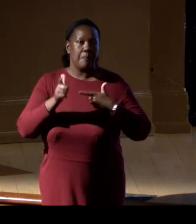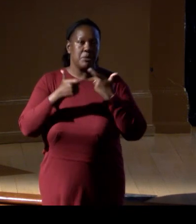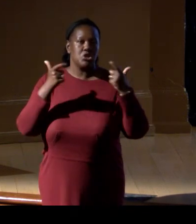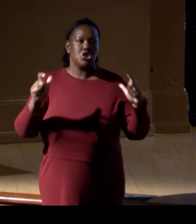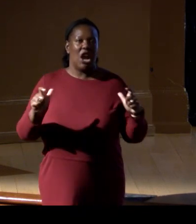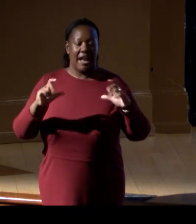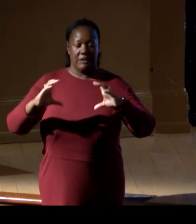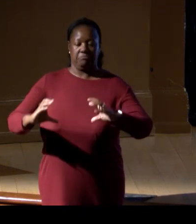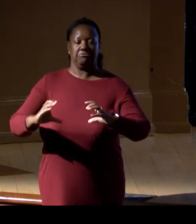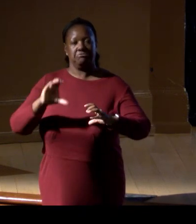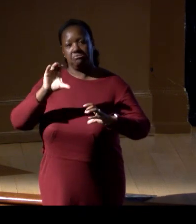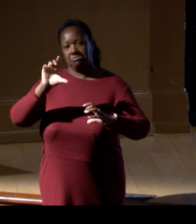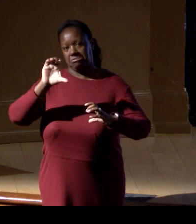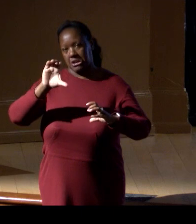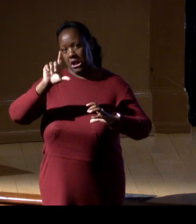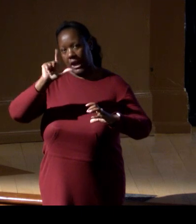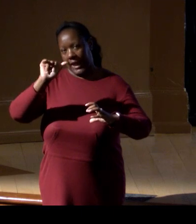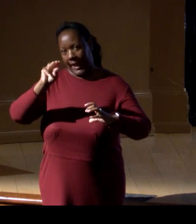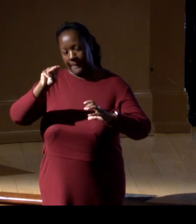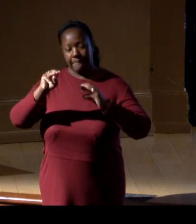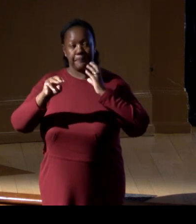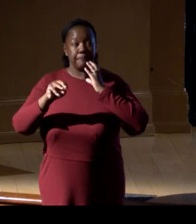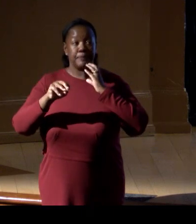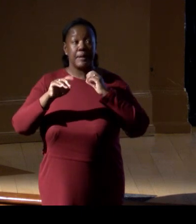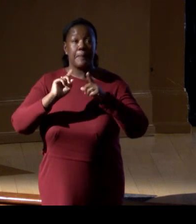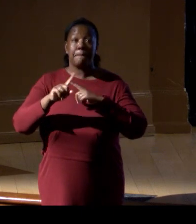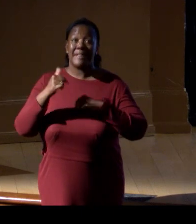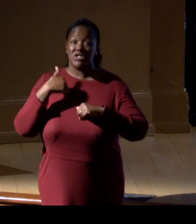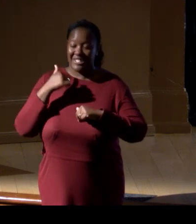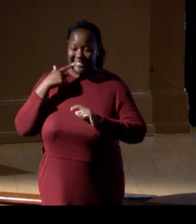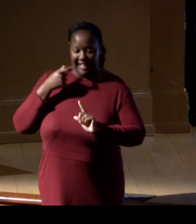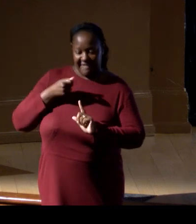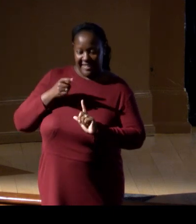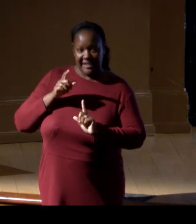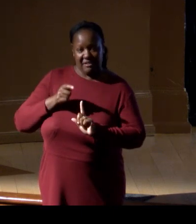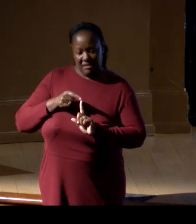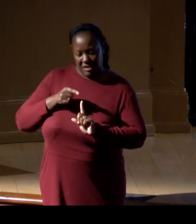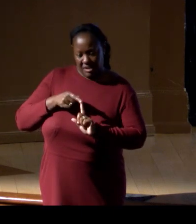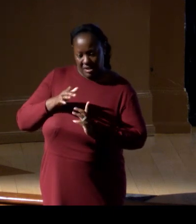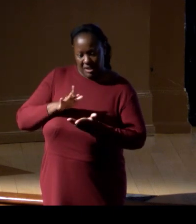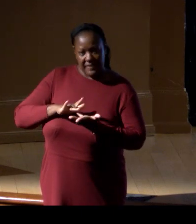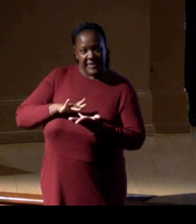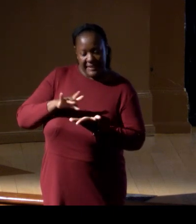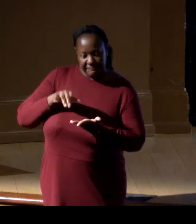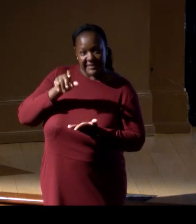But just having the signal saying the species is here in 2009, the species is here in 2021